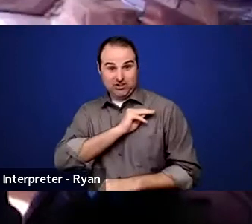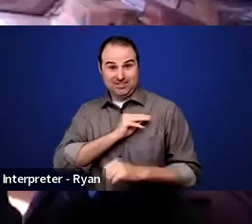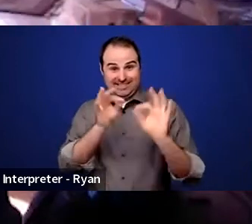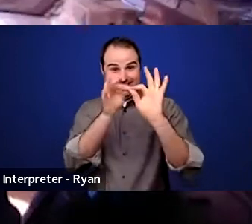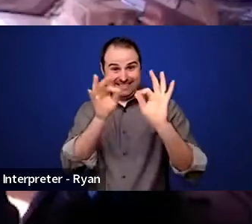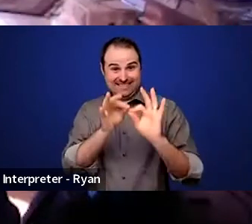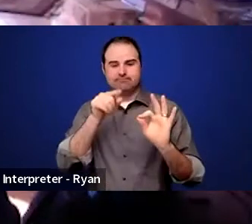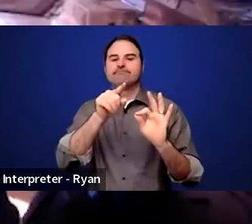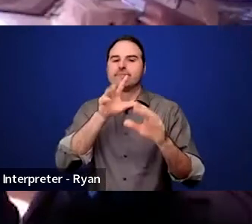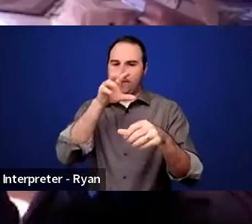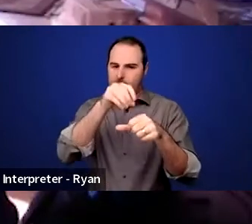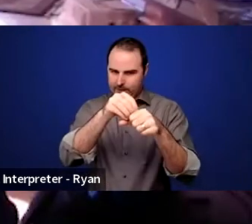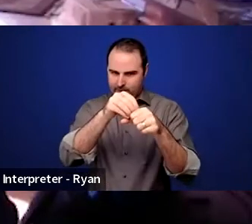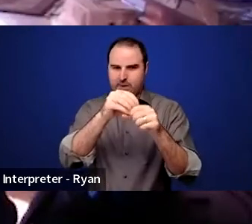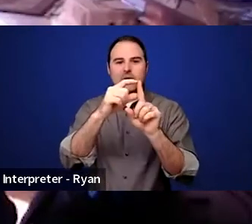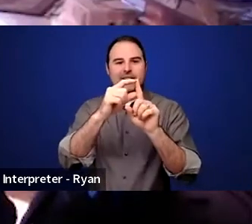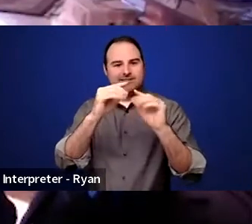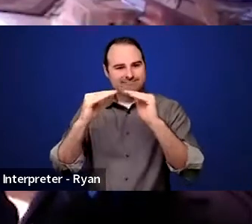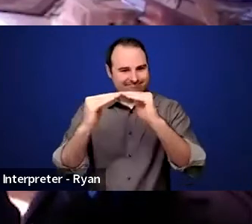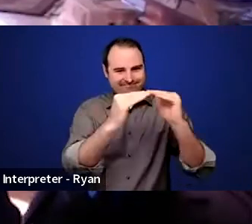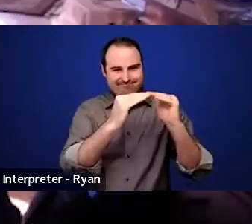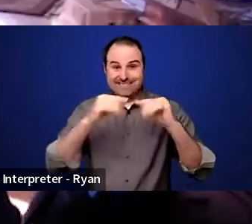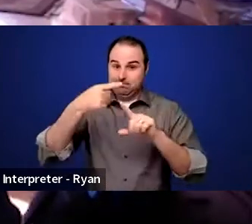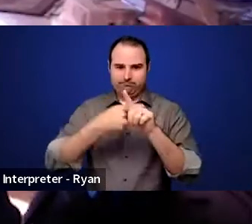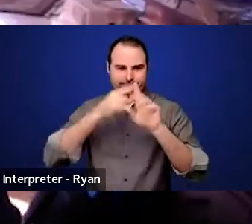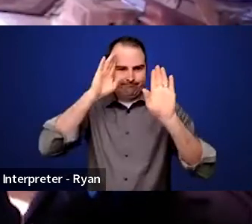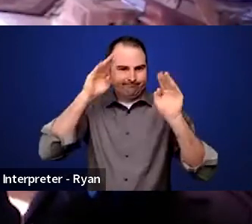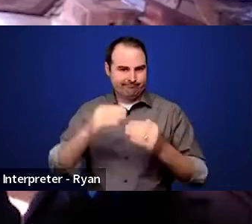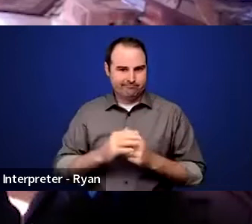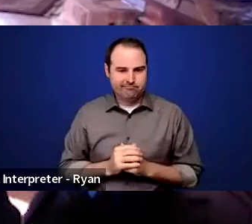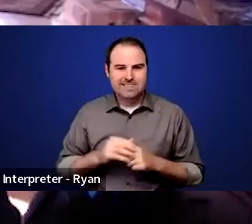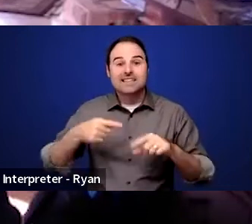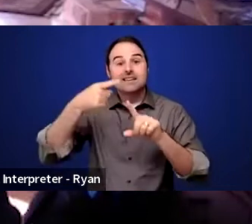It's during this month that employers and disability advocates are recognized for their innovative approaches